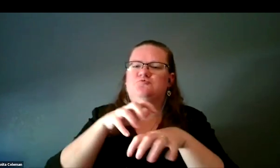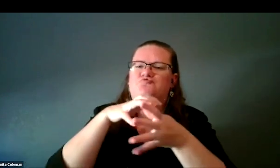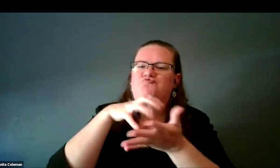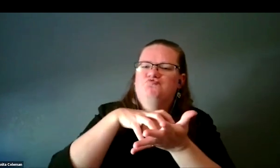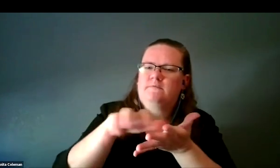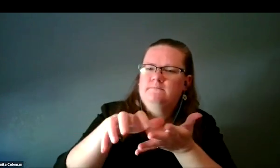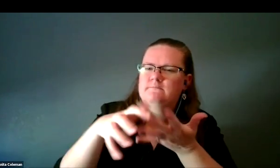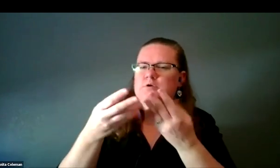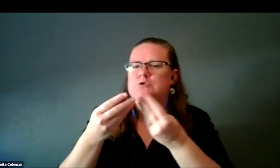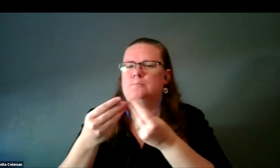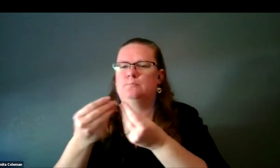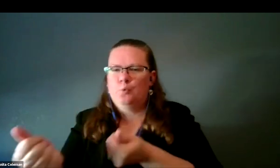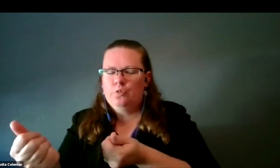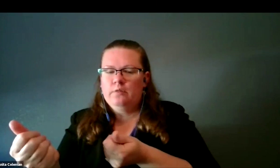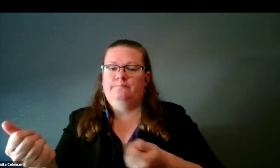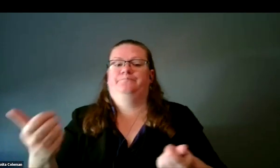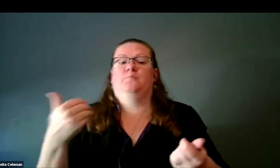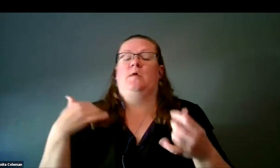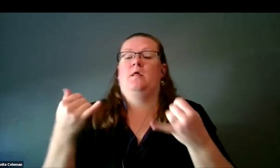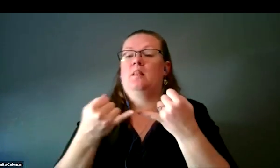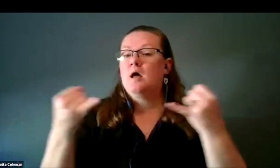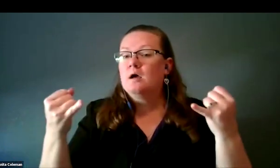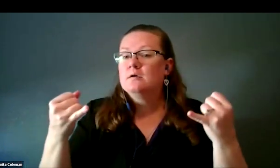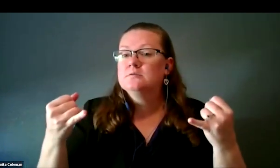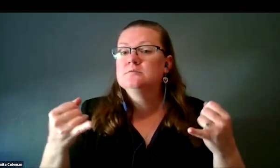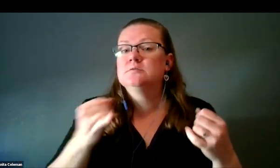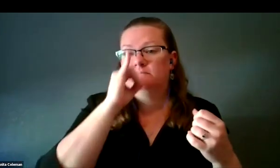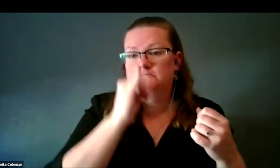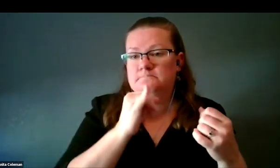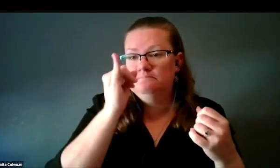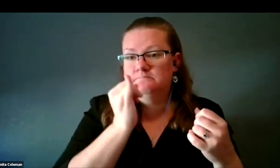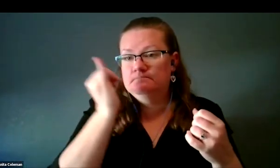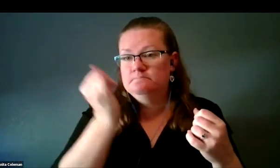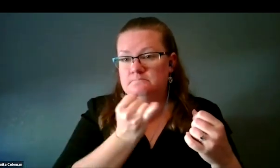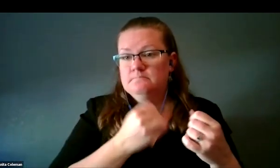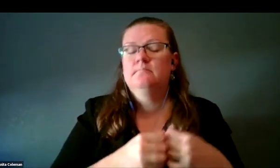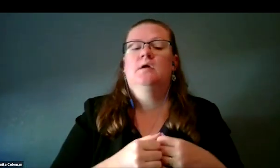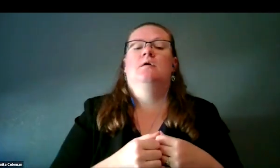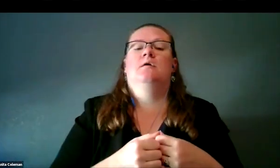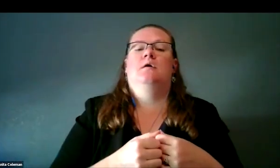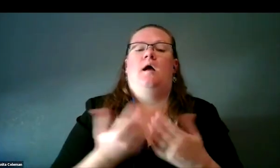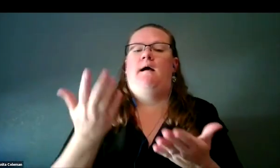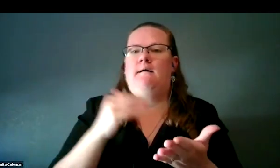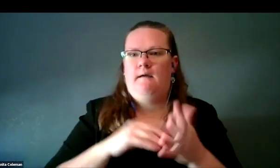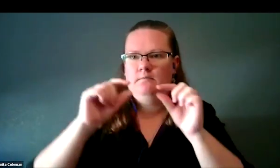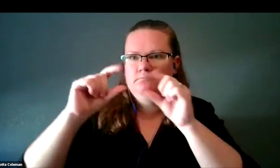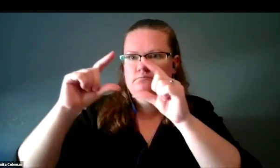We also had lines, which were vertical, horizontal, or diagonal. Again, thickness, height, and spacing, and then we had a number of cylinders